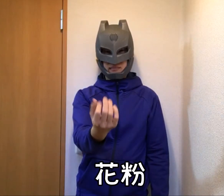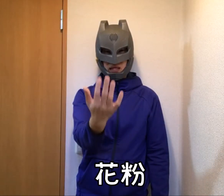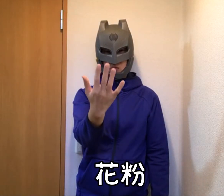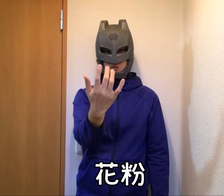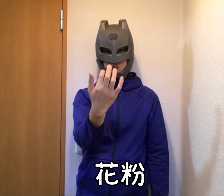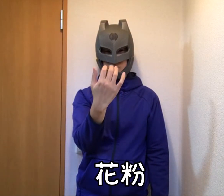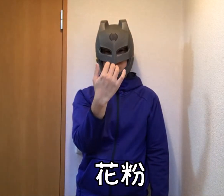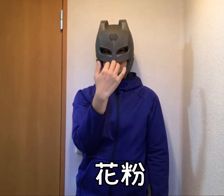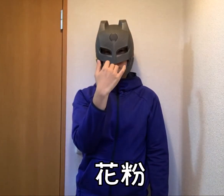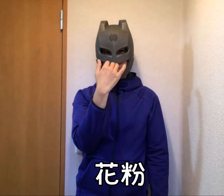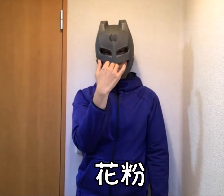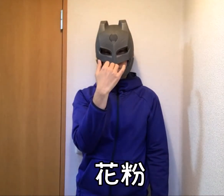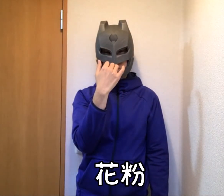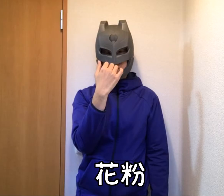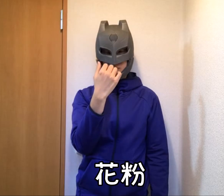Pollen